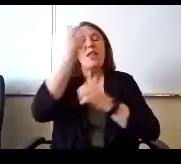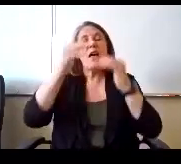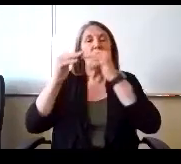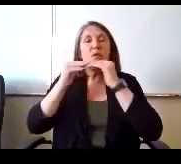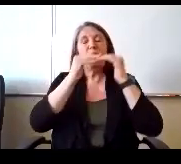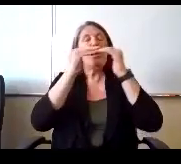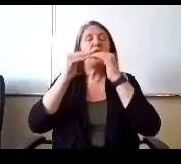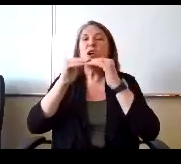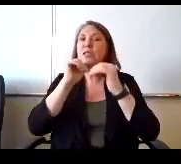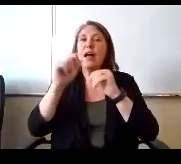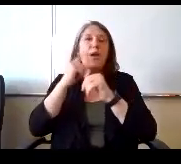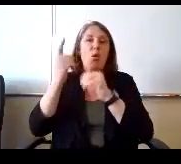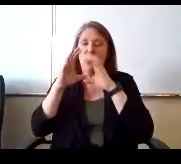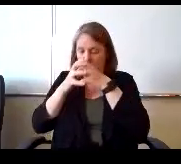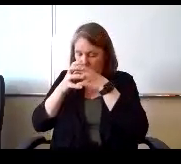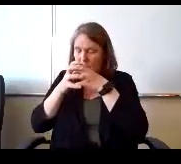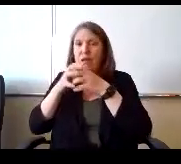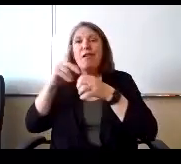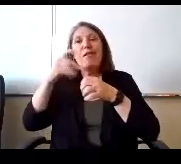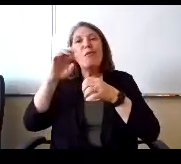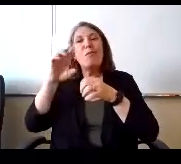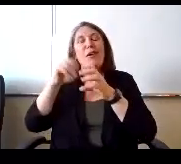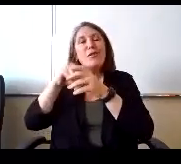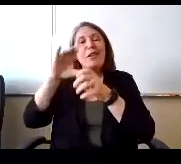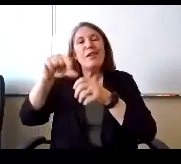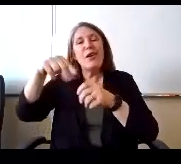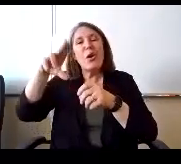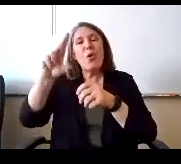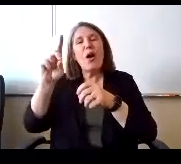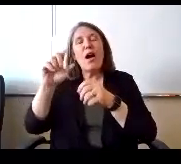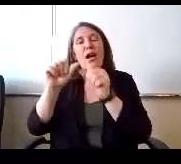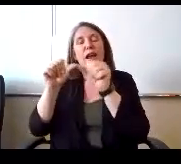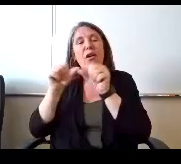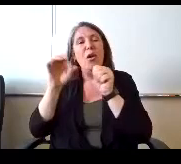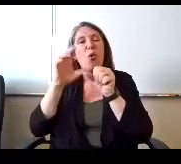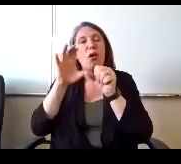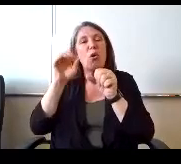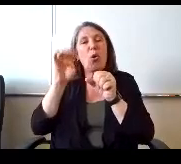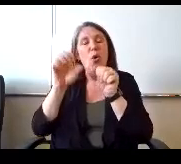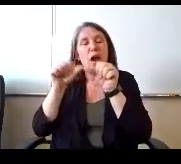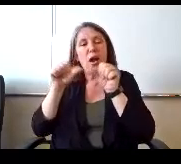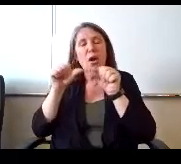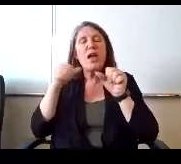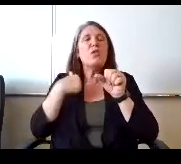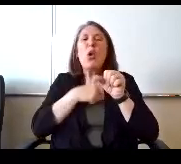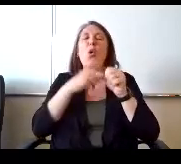not just their peers in their quad area. For their core area. So we saw we saw the outside